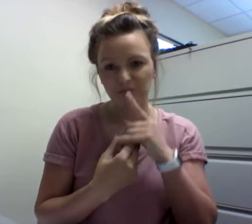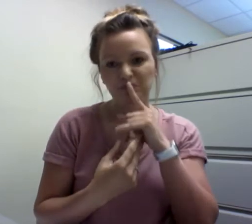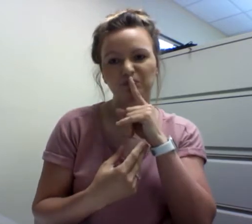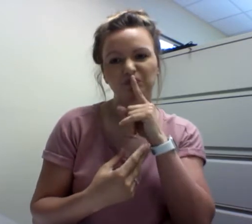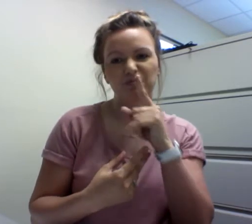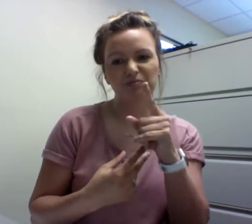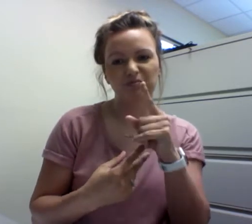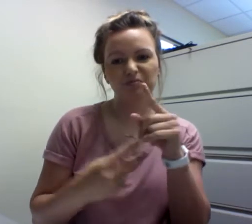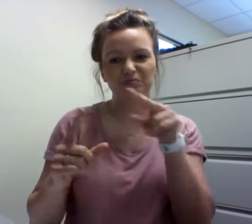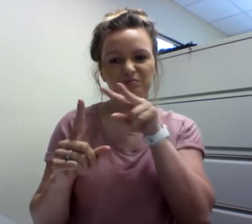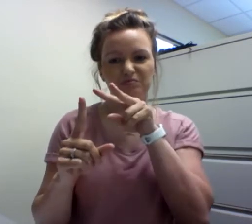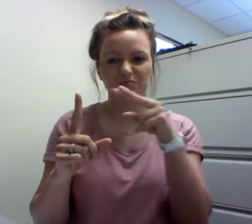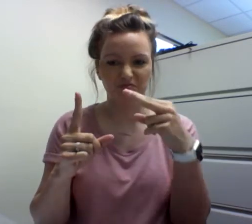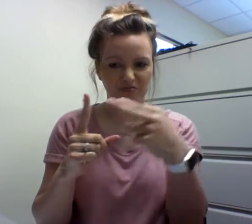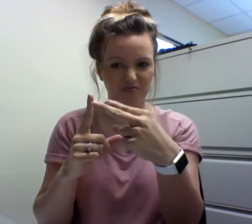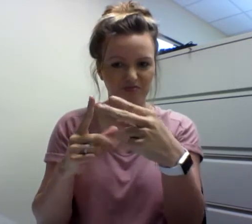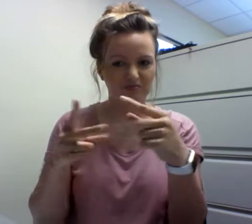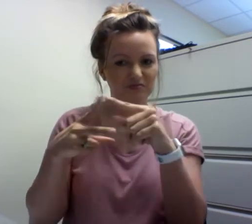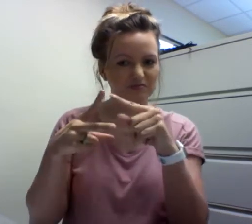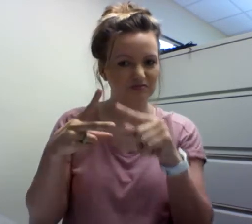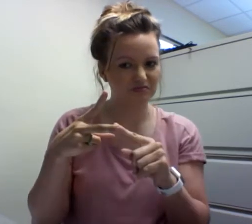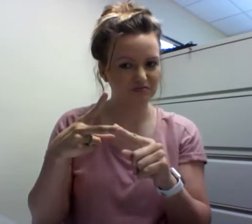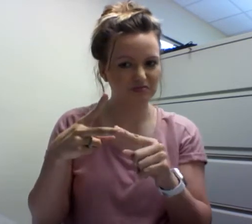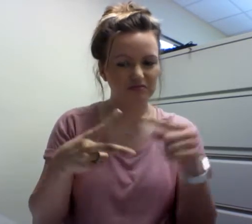Really there are two different perspectives: